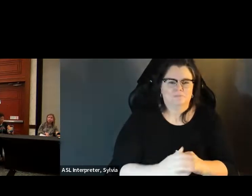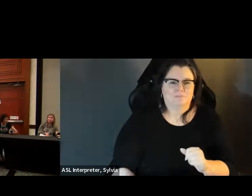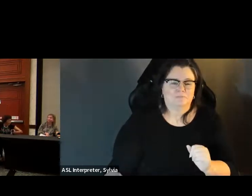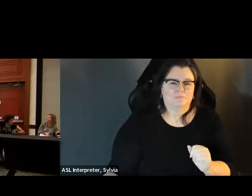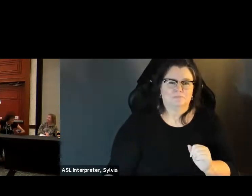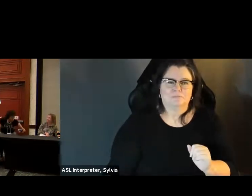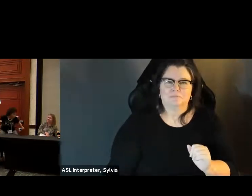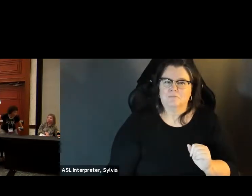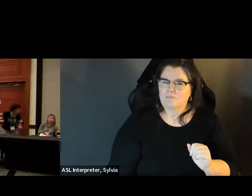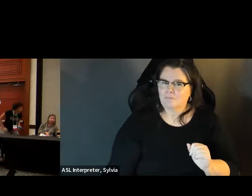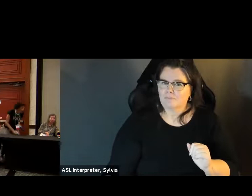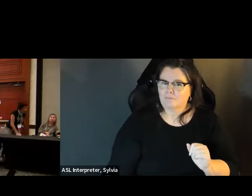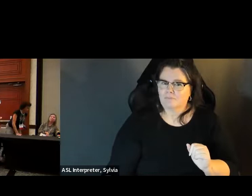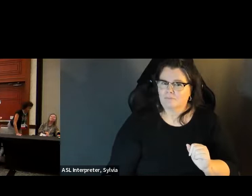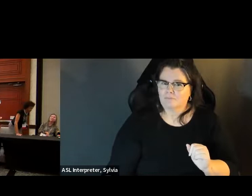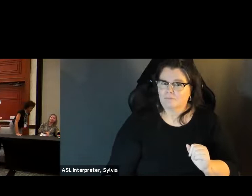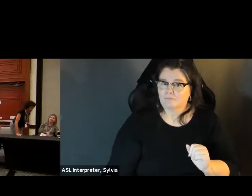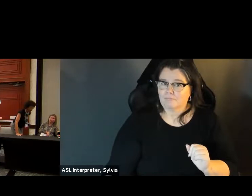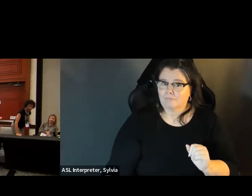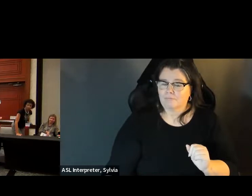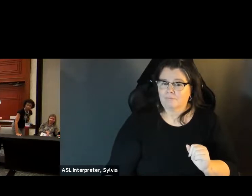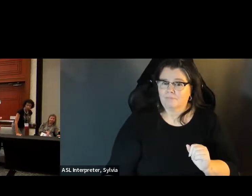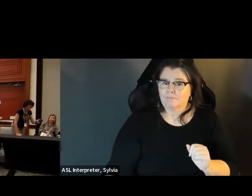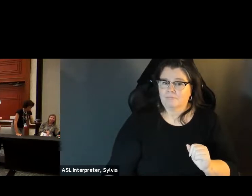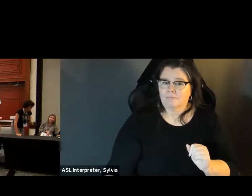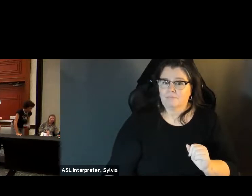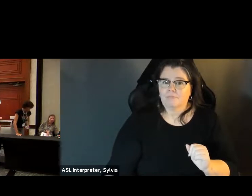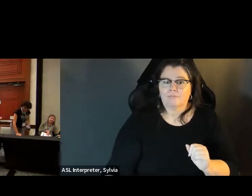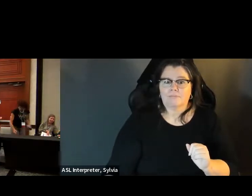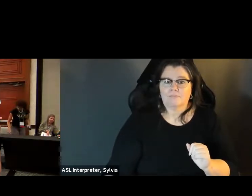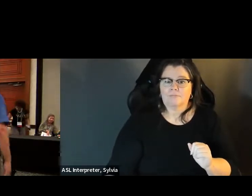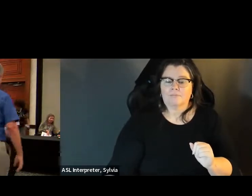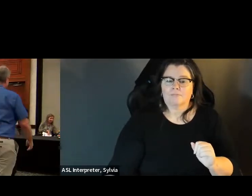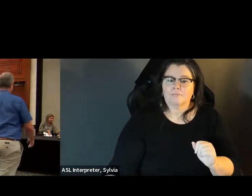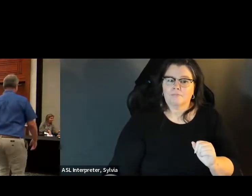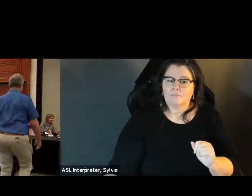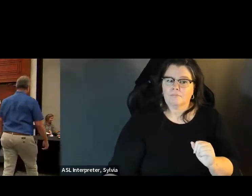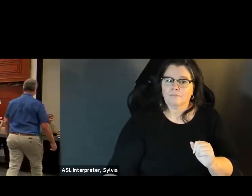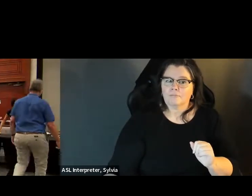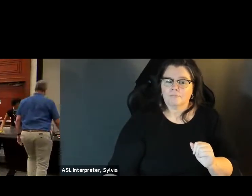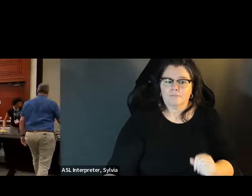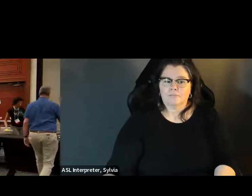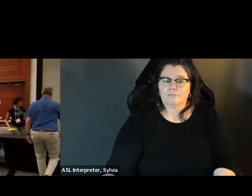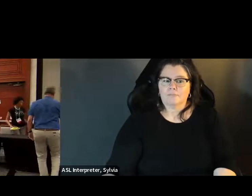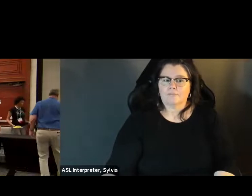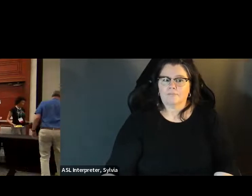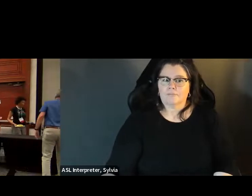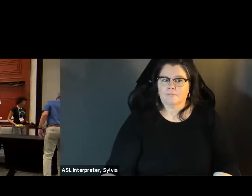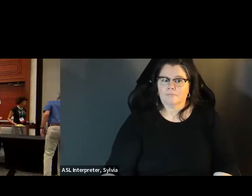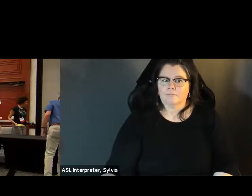We'll see at 1230,